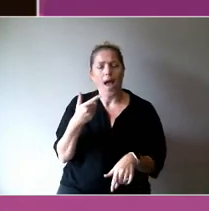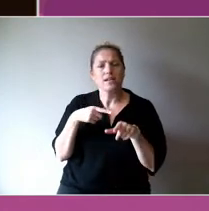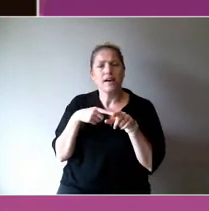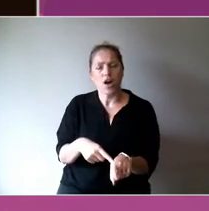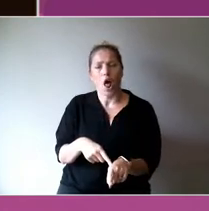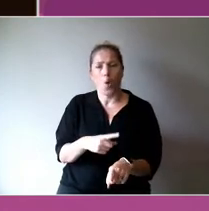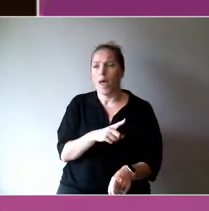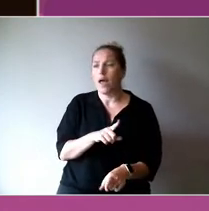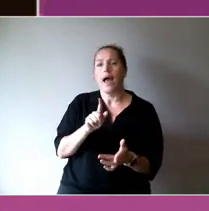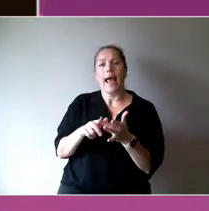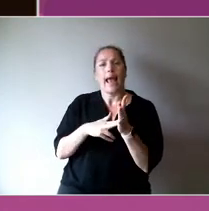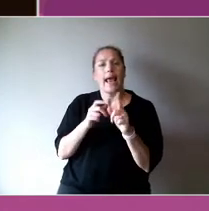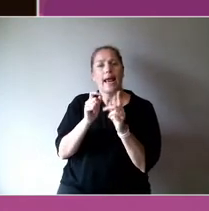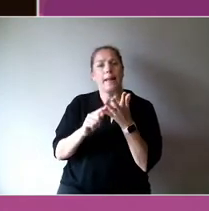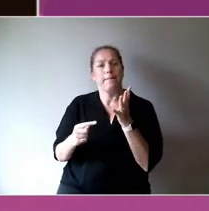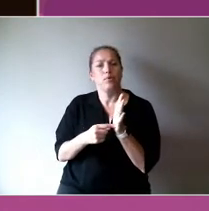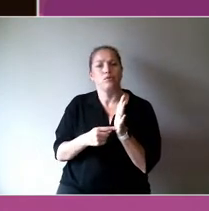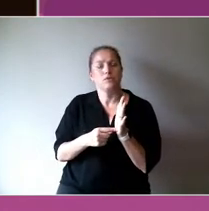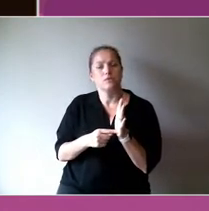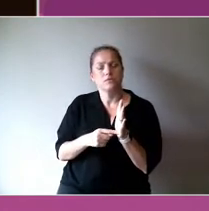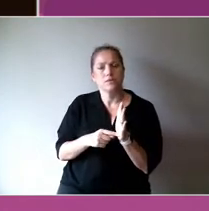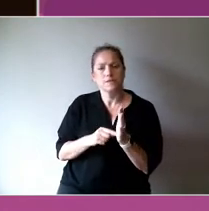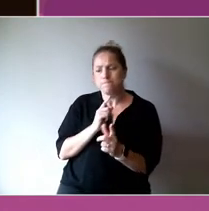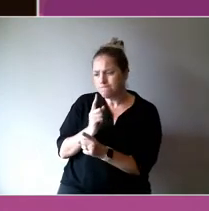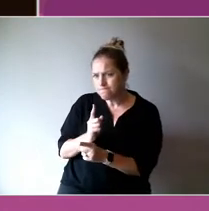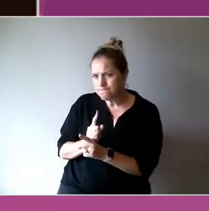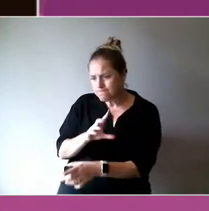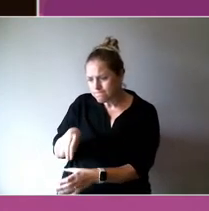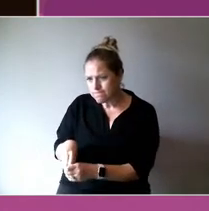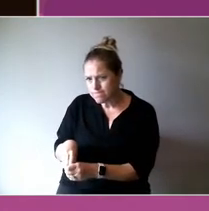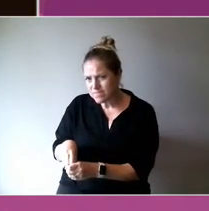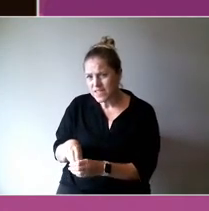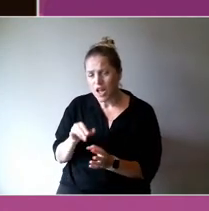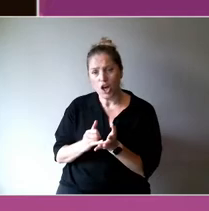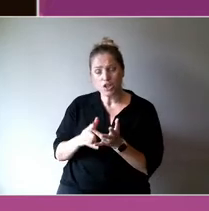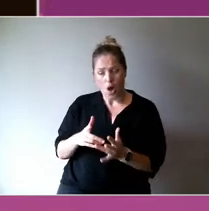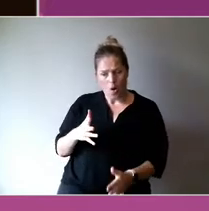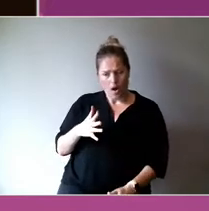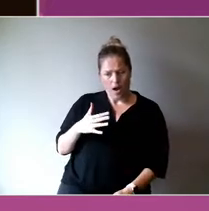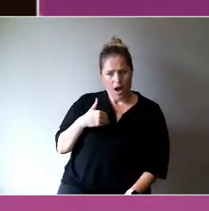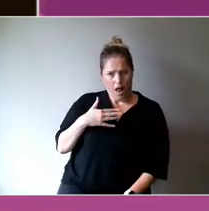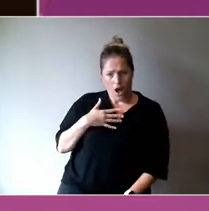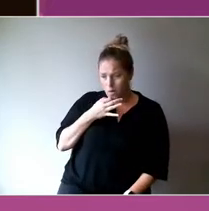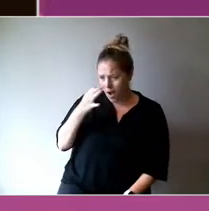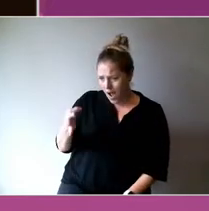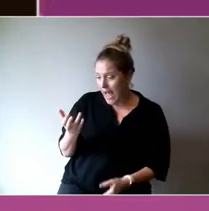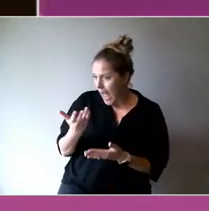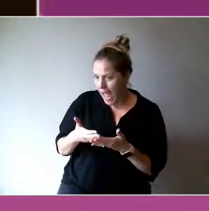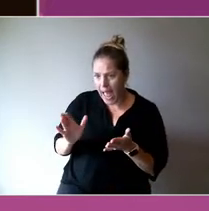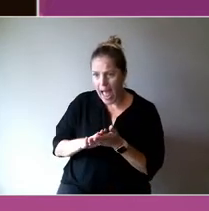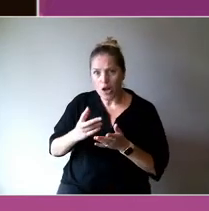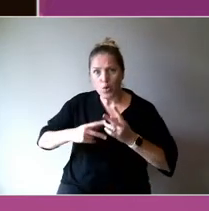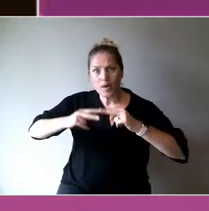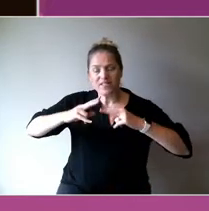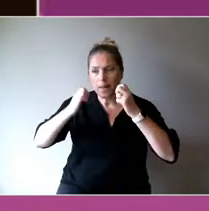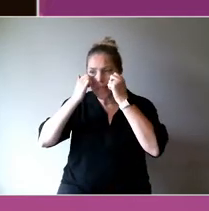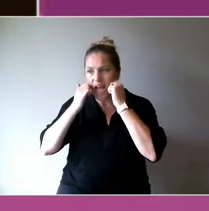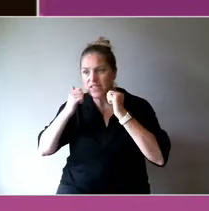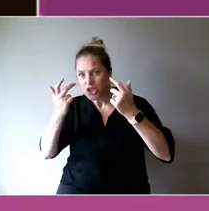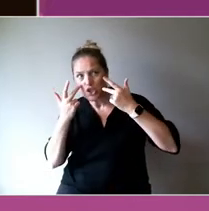What are the things that allow you to develop the evidence? And anybody on this stage who has been involved in programs and gone through these struggles,